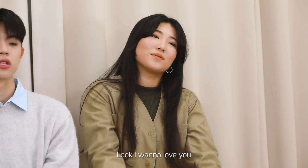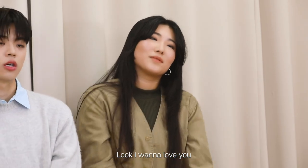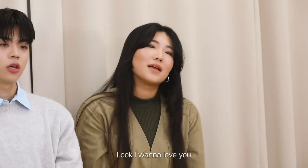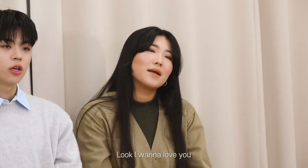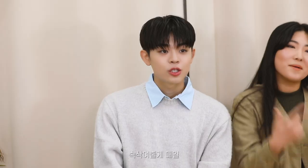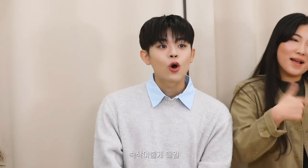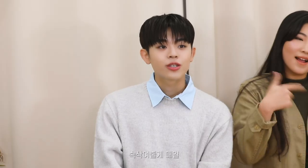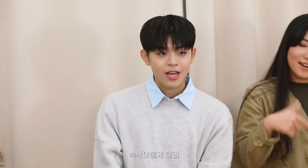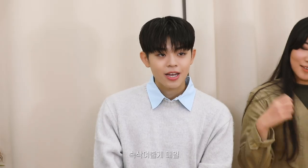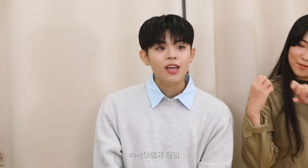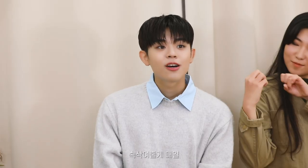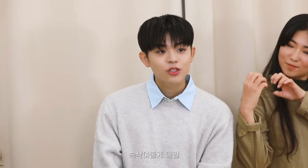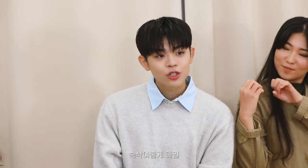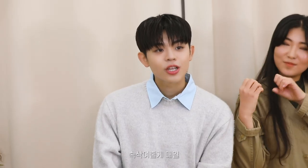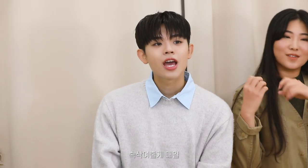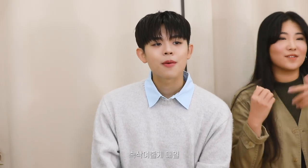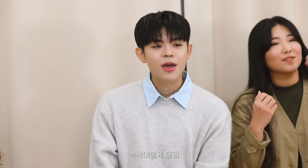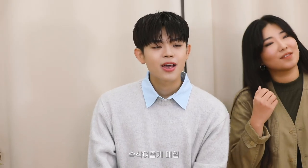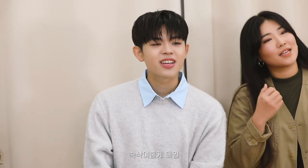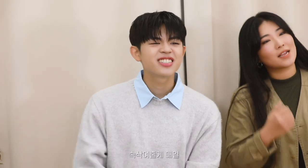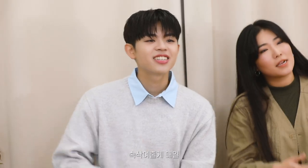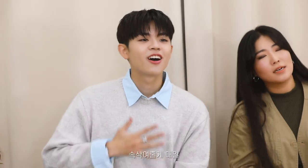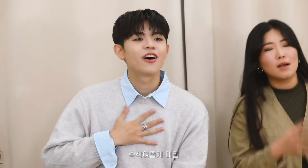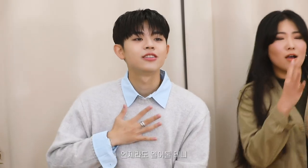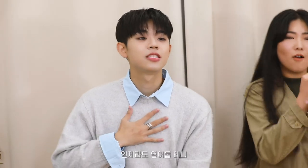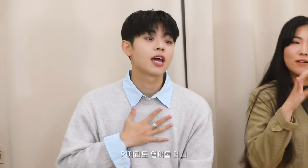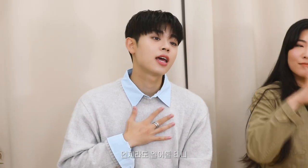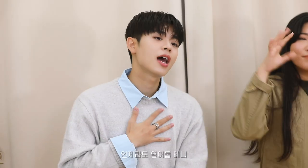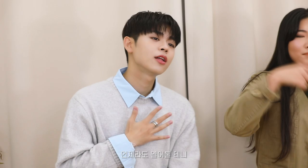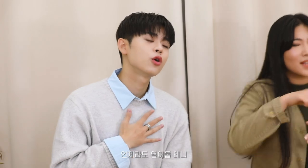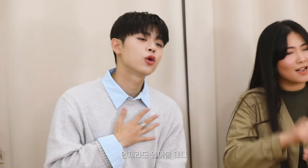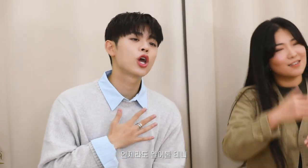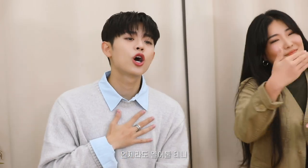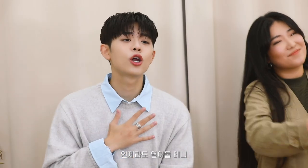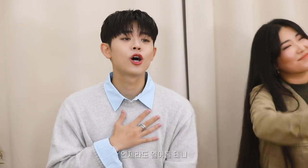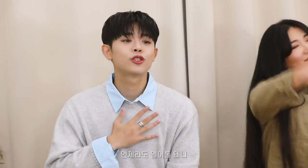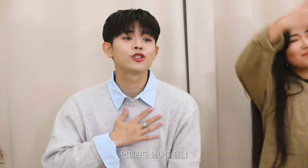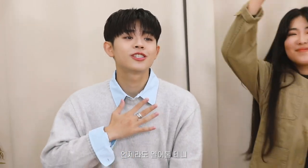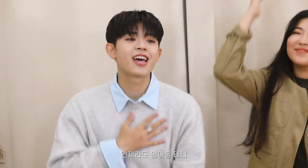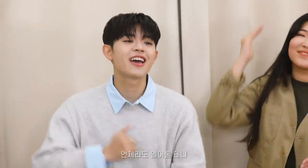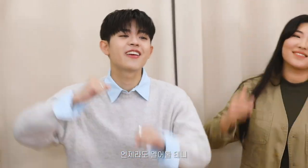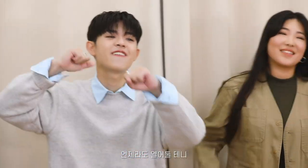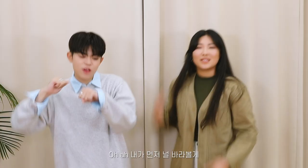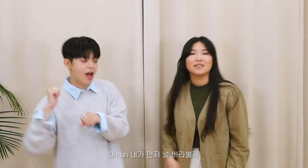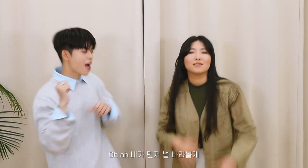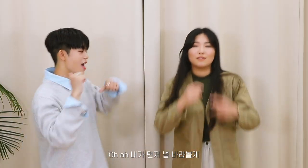I'll whisper to you every day I'll keep it open anytime